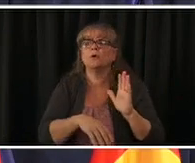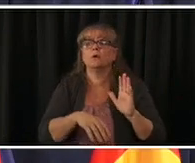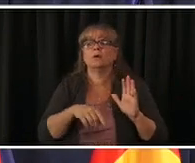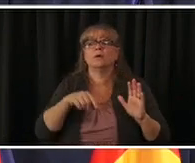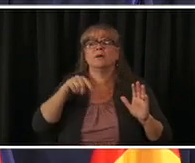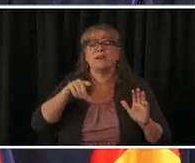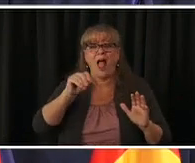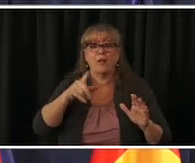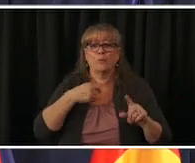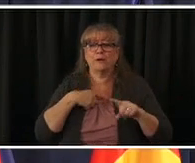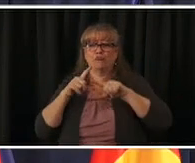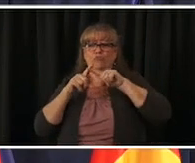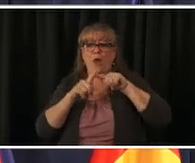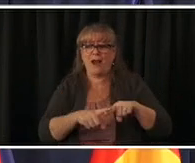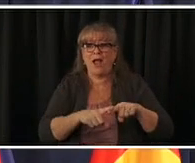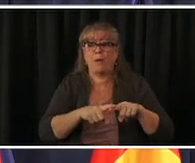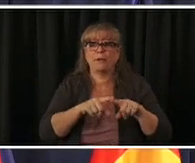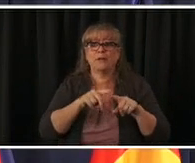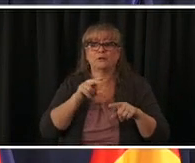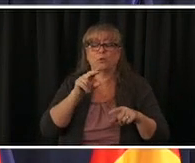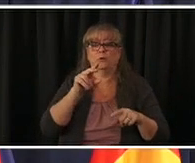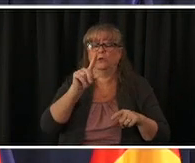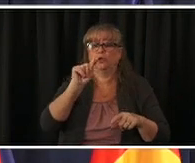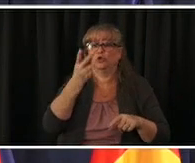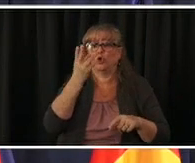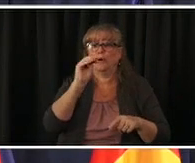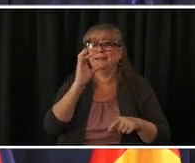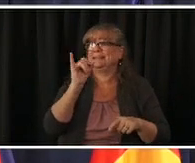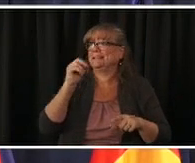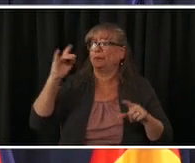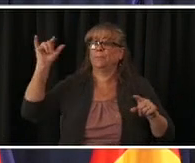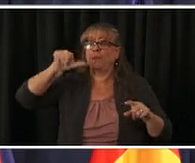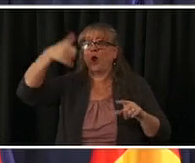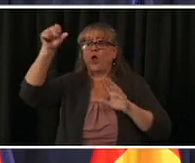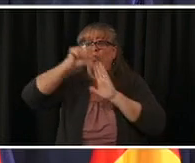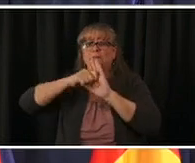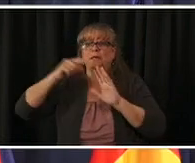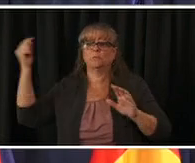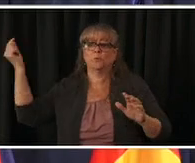zeroed out or international tourism we've still had um fairly strong in the scheme of things